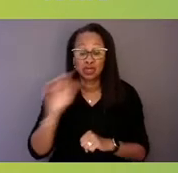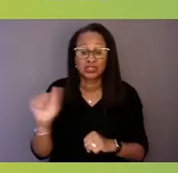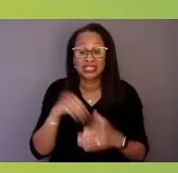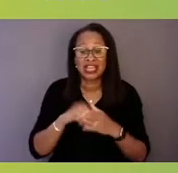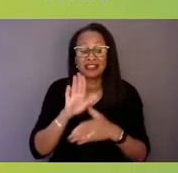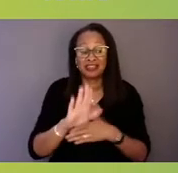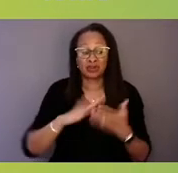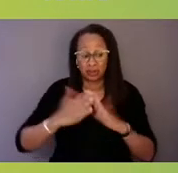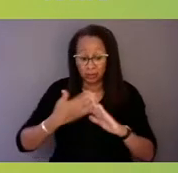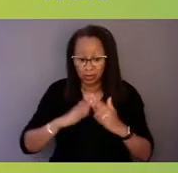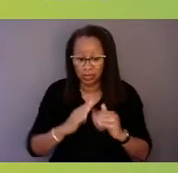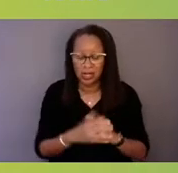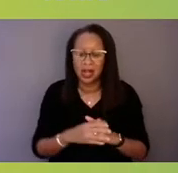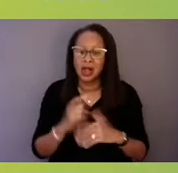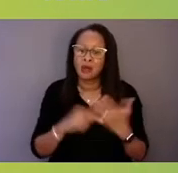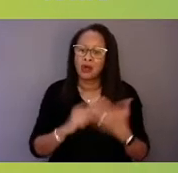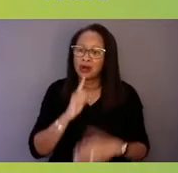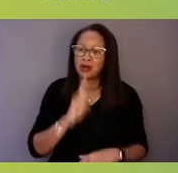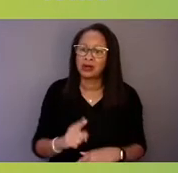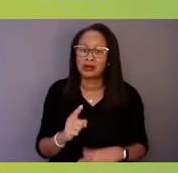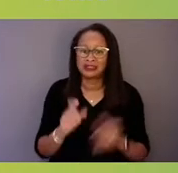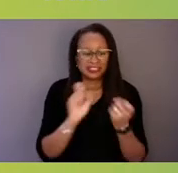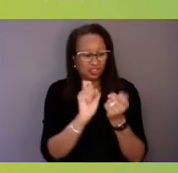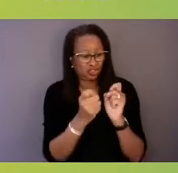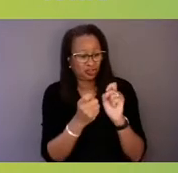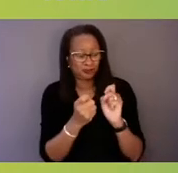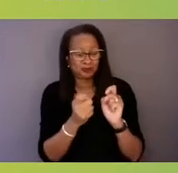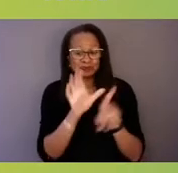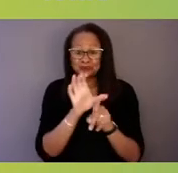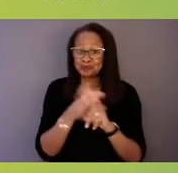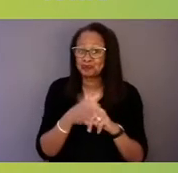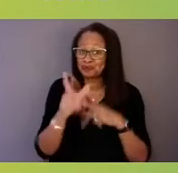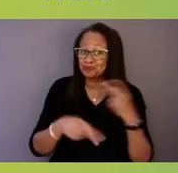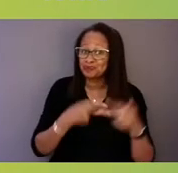What are the modifications and cultural kind of modifications